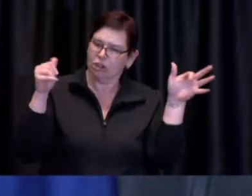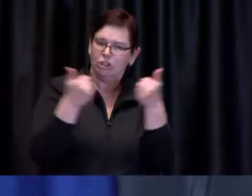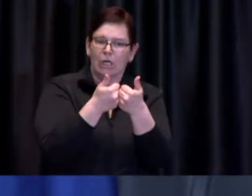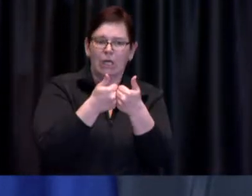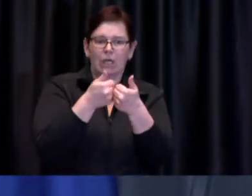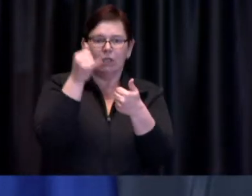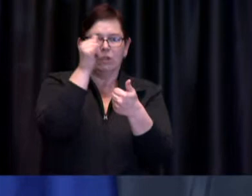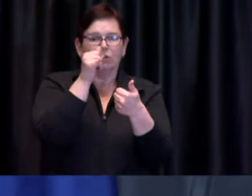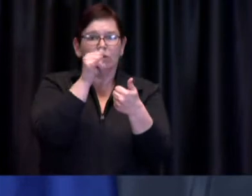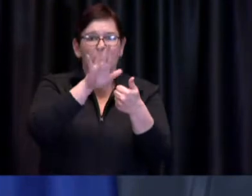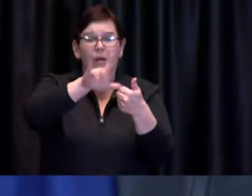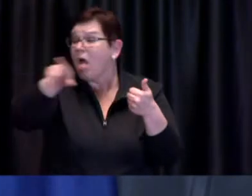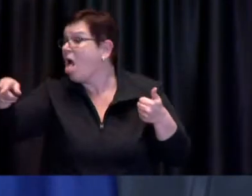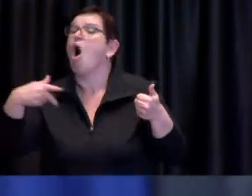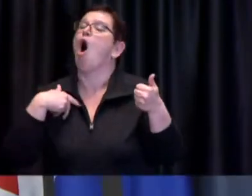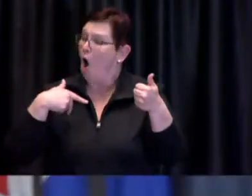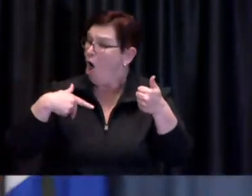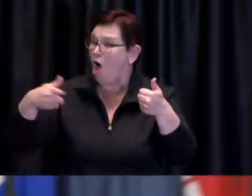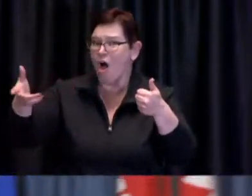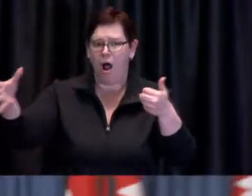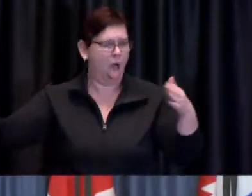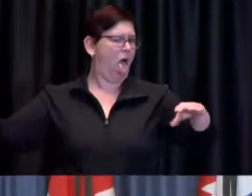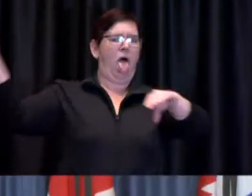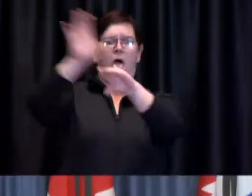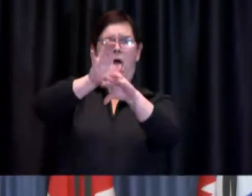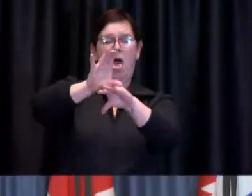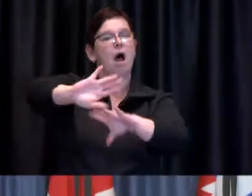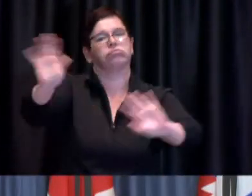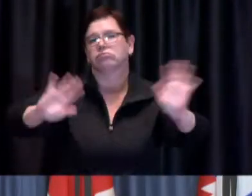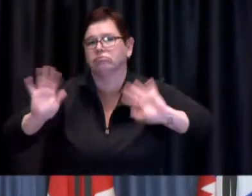Lawvin: Thank you Momin that's the last question for today for today thanks everybody for joining